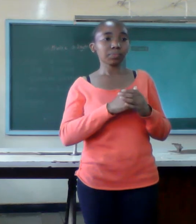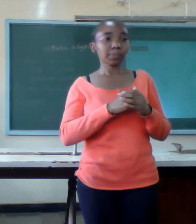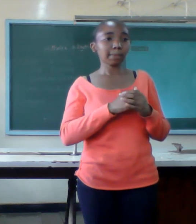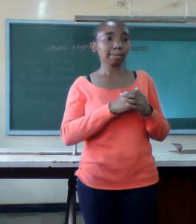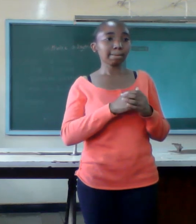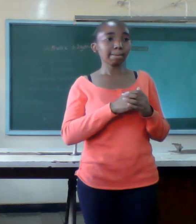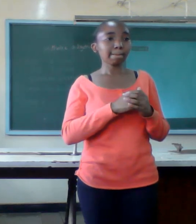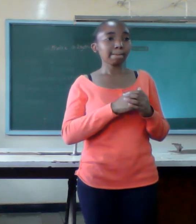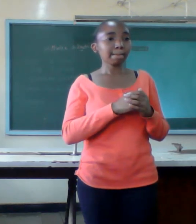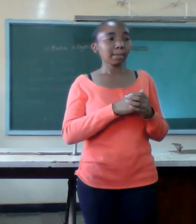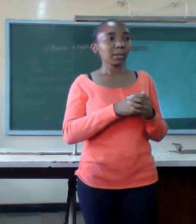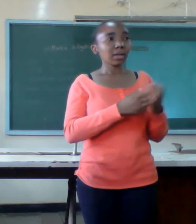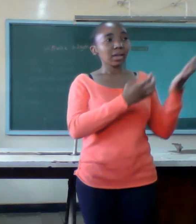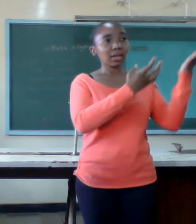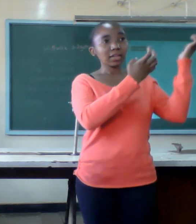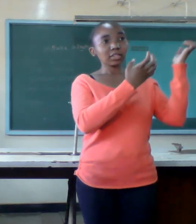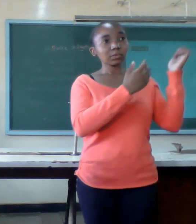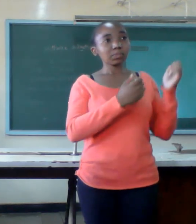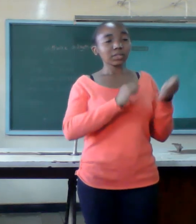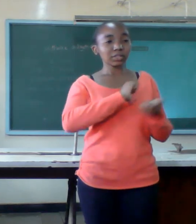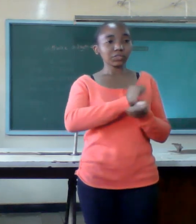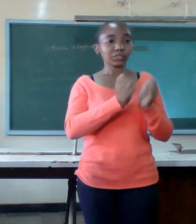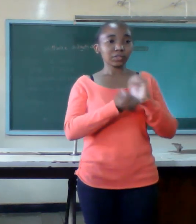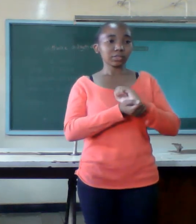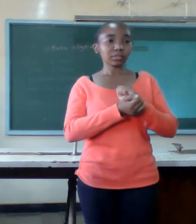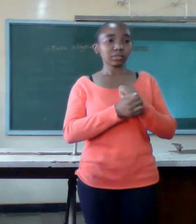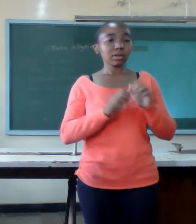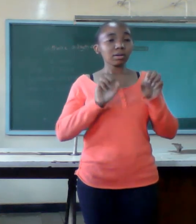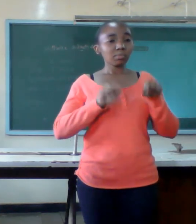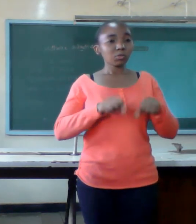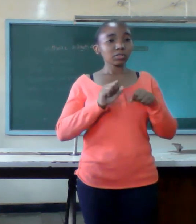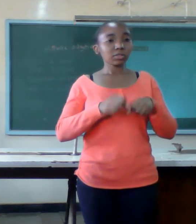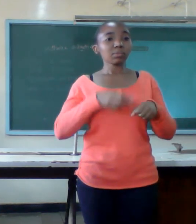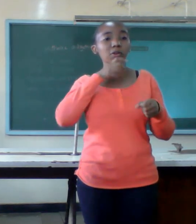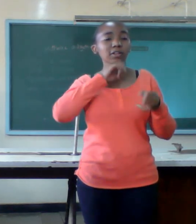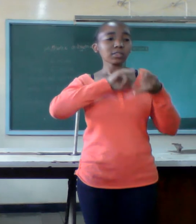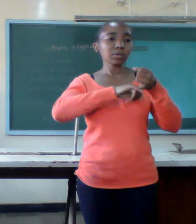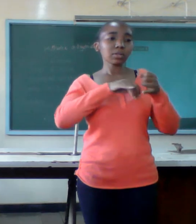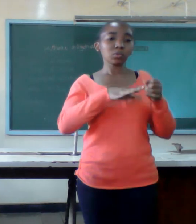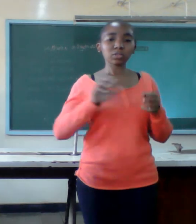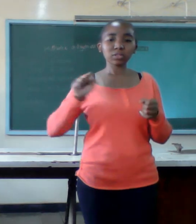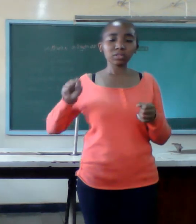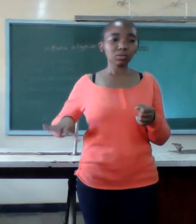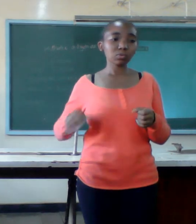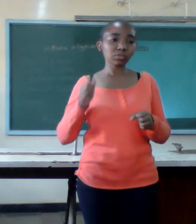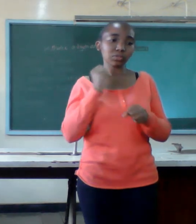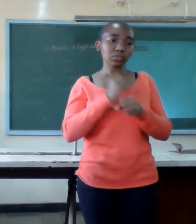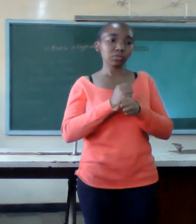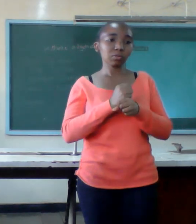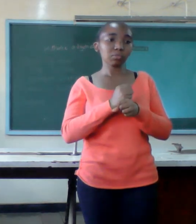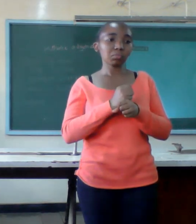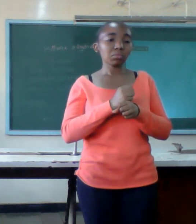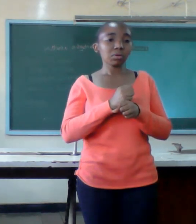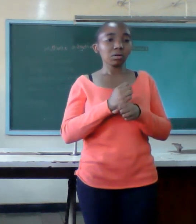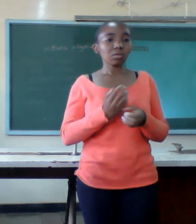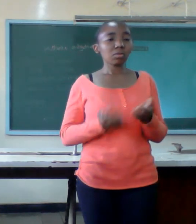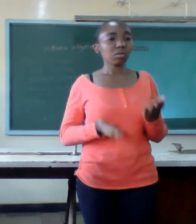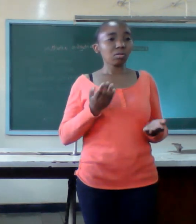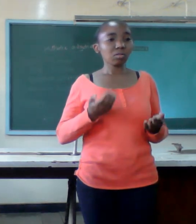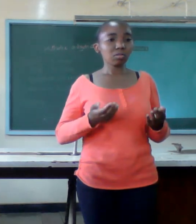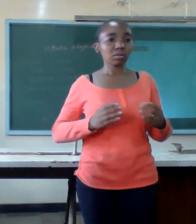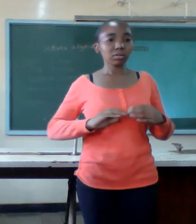husband can lose his good job or you may fail to have babies all these require